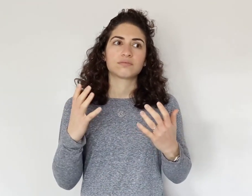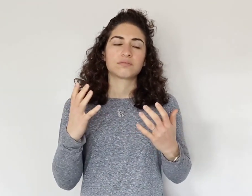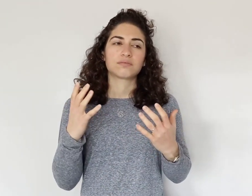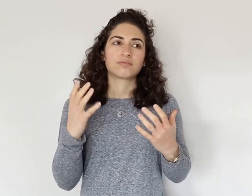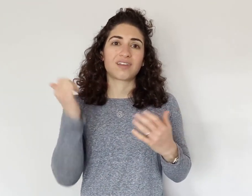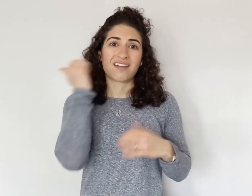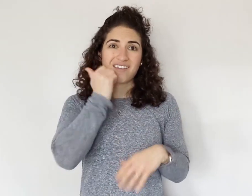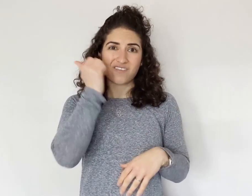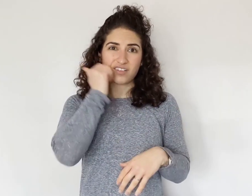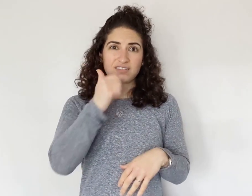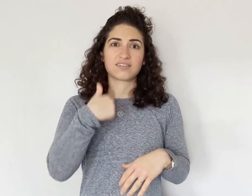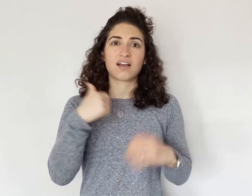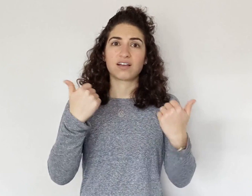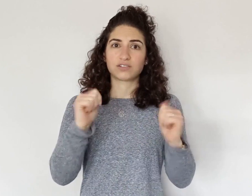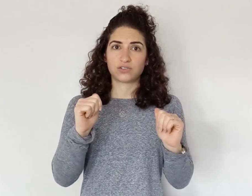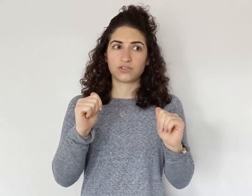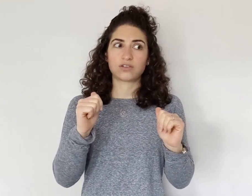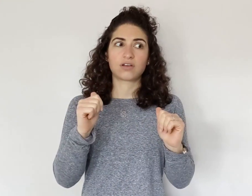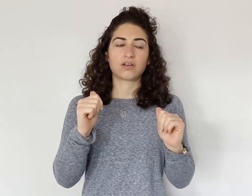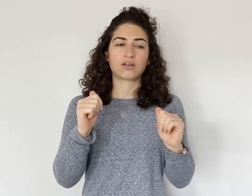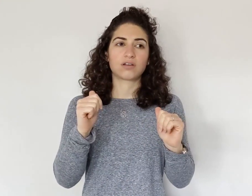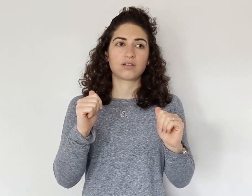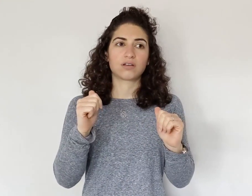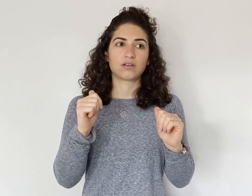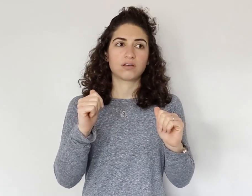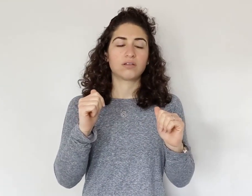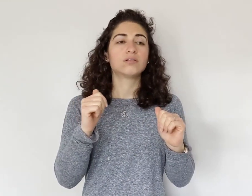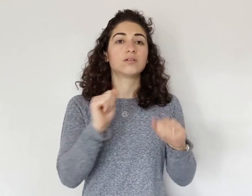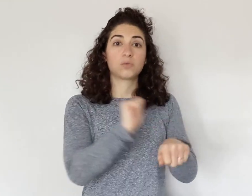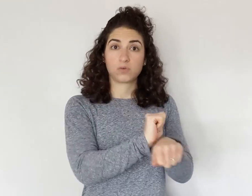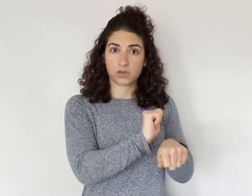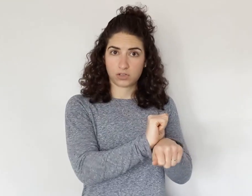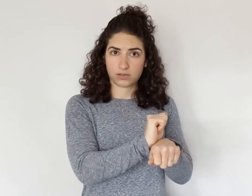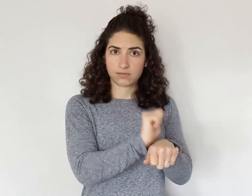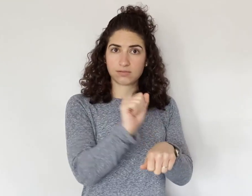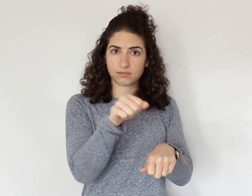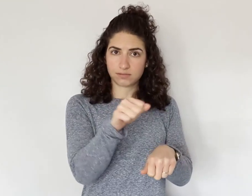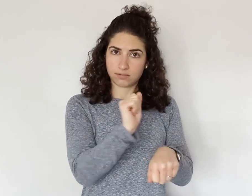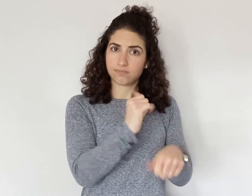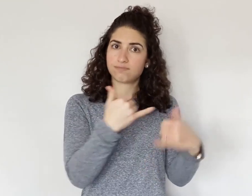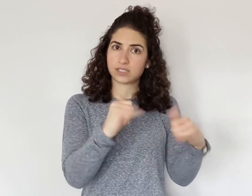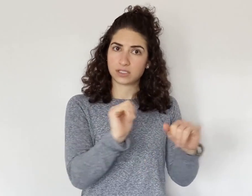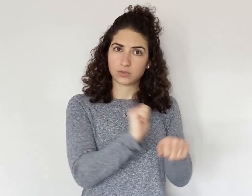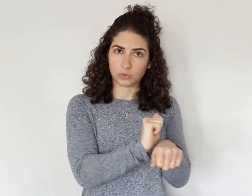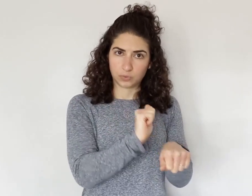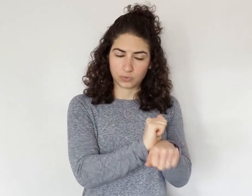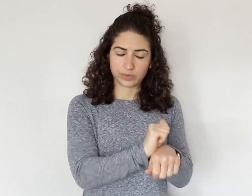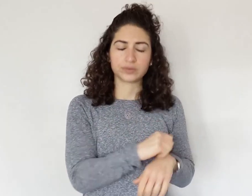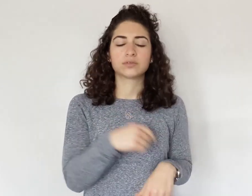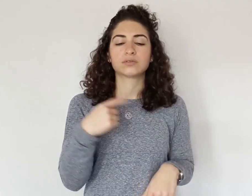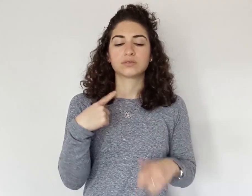Every day, I try... well, I work. Yes, I'm still working.